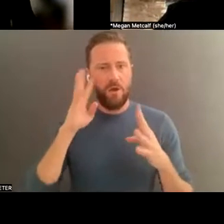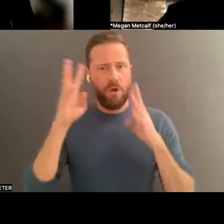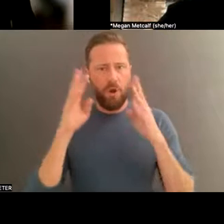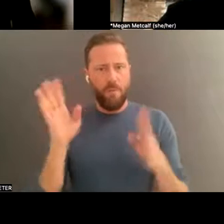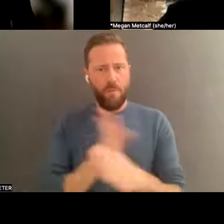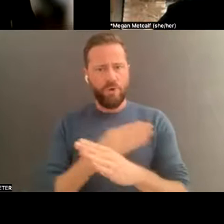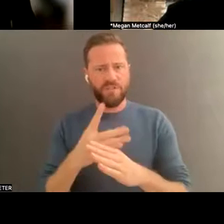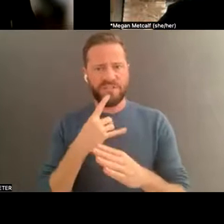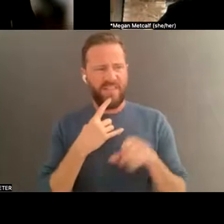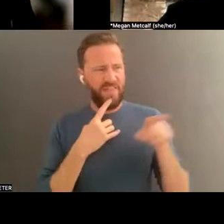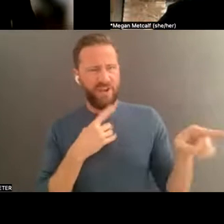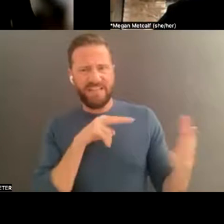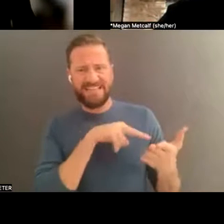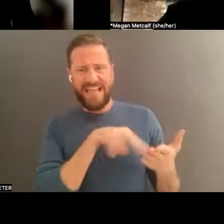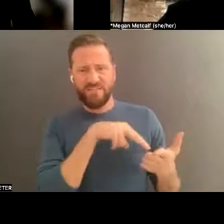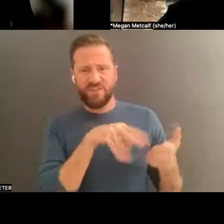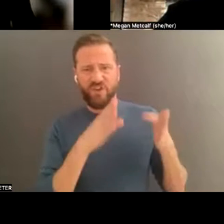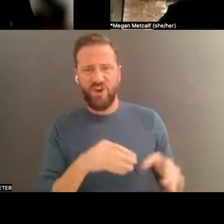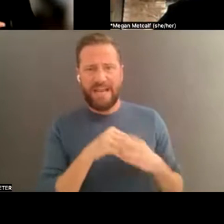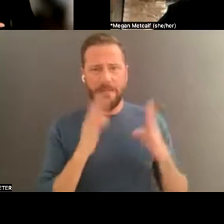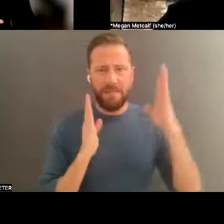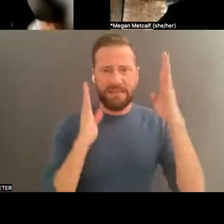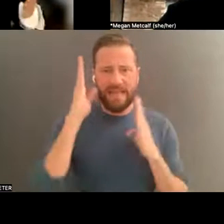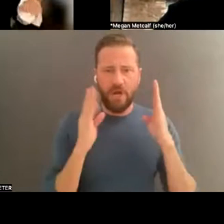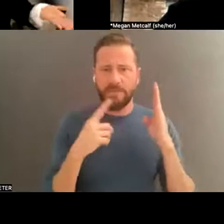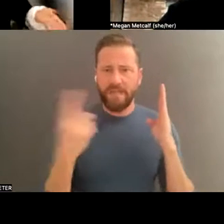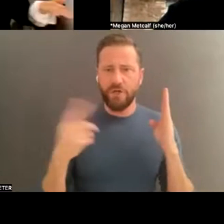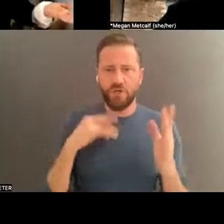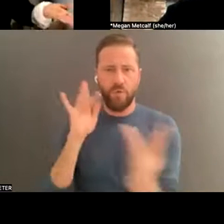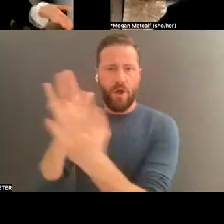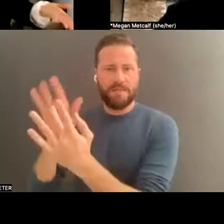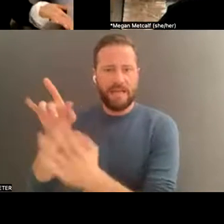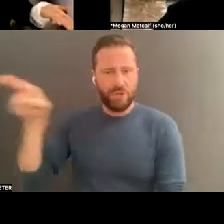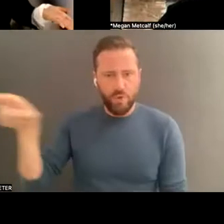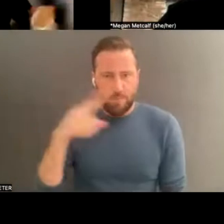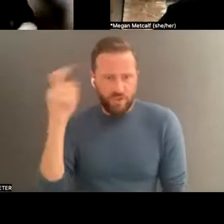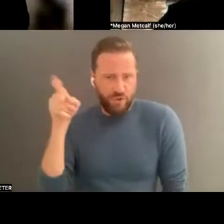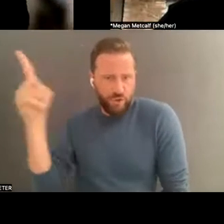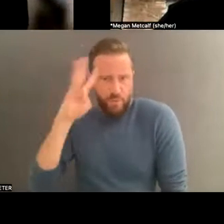r contacts me saying there's this dancer in Malaysia; I'm telling her